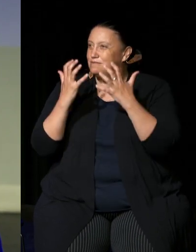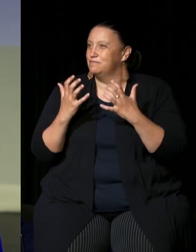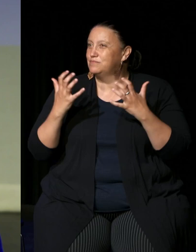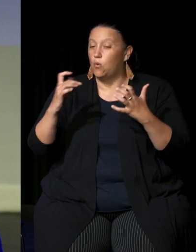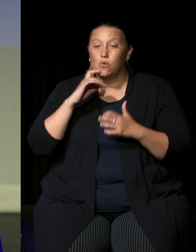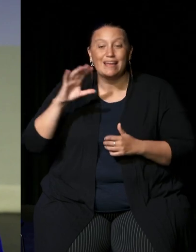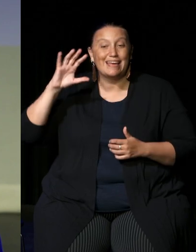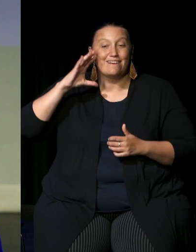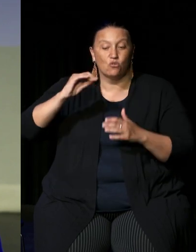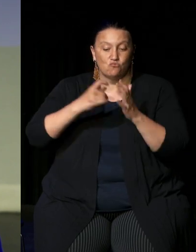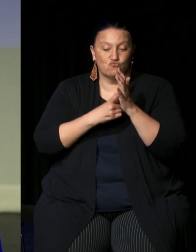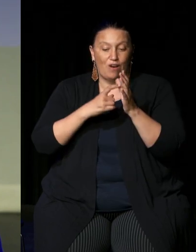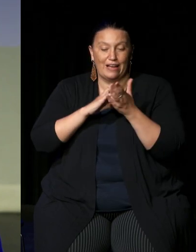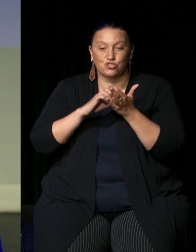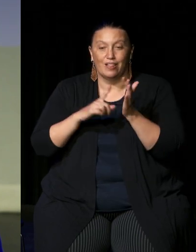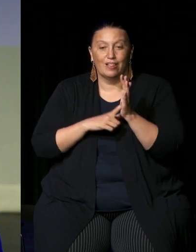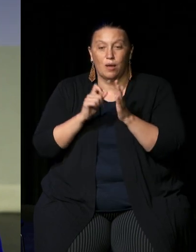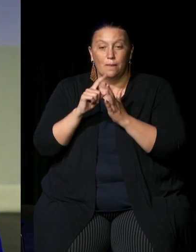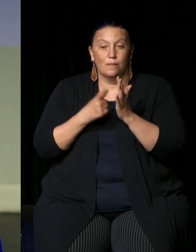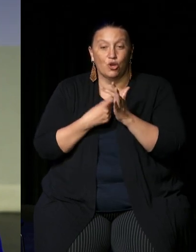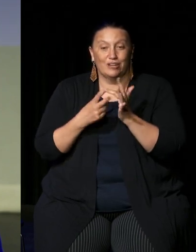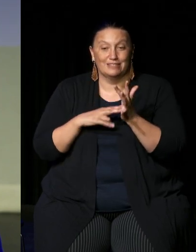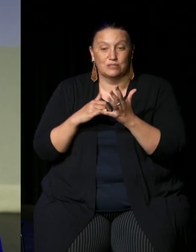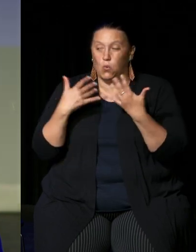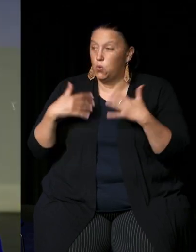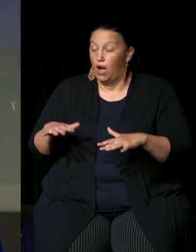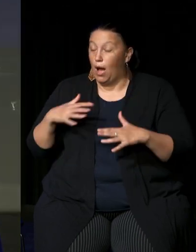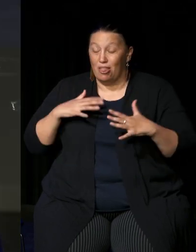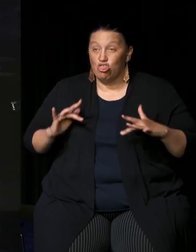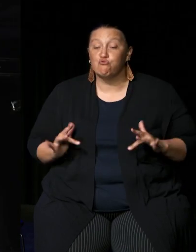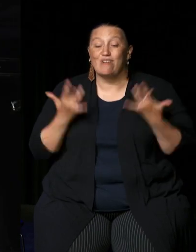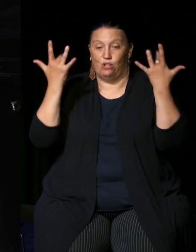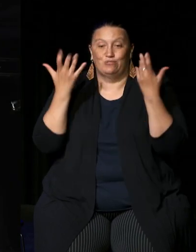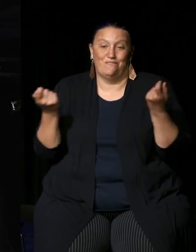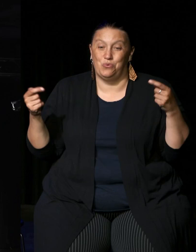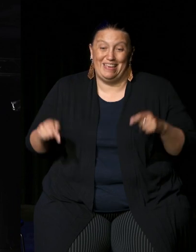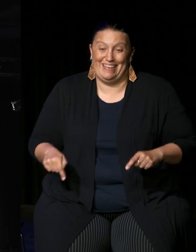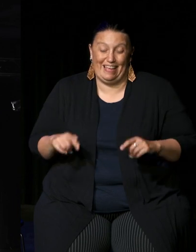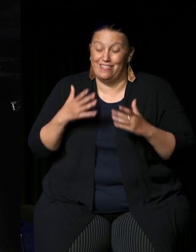Perkins and Rachel I personally just want to say how thrilled we are to have you in the Mountains.